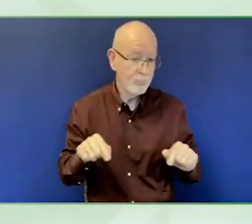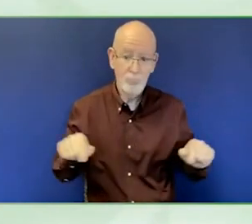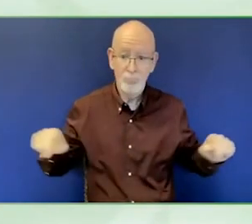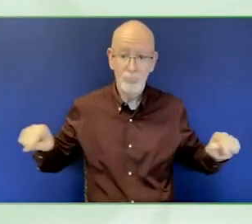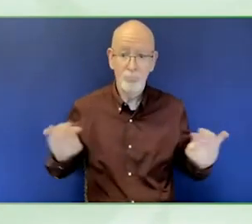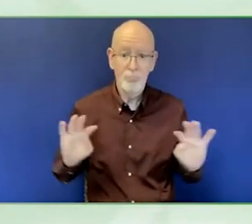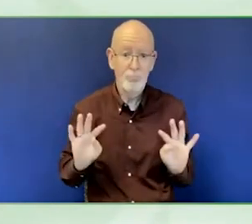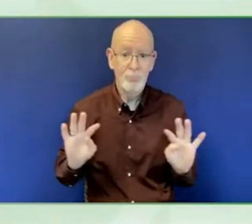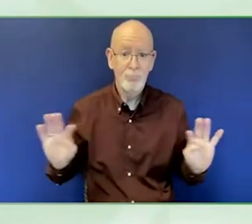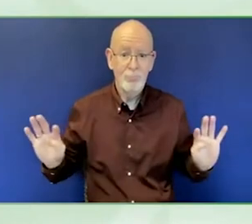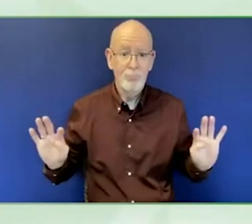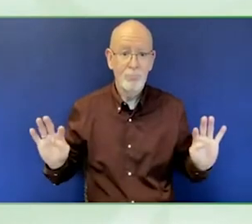I figure should get started.